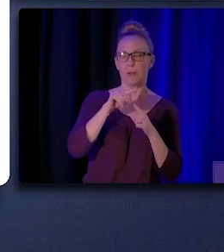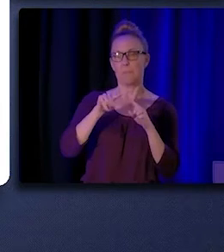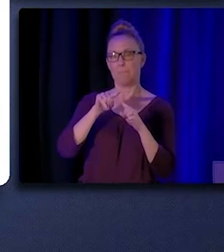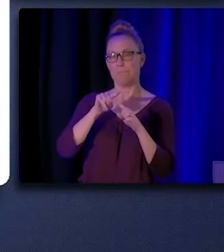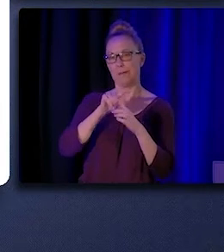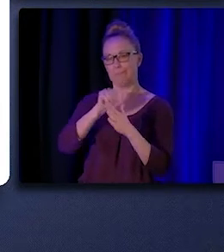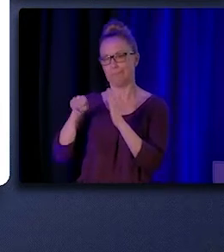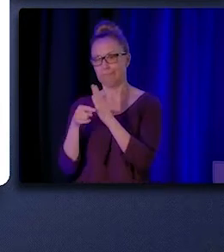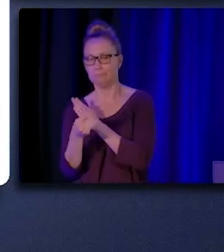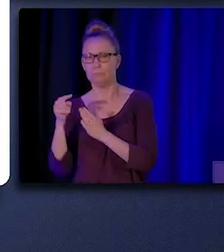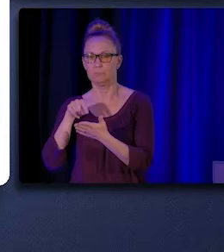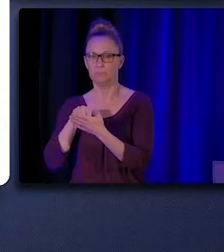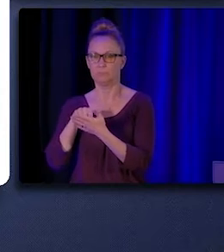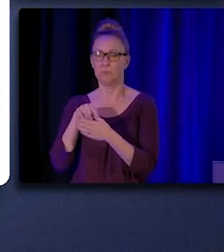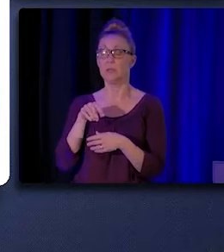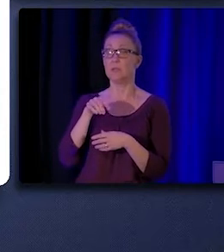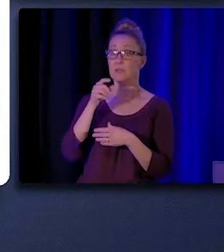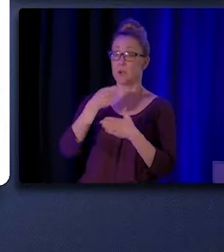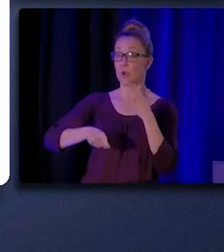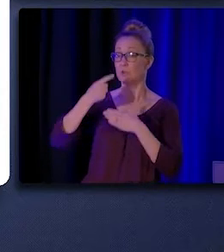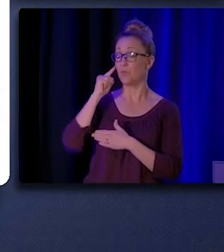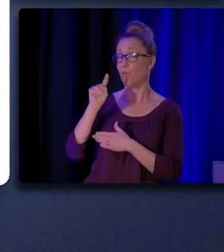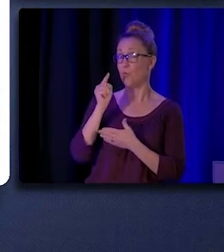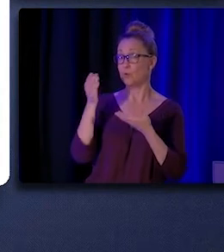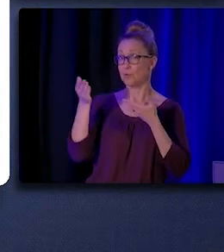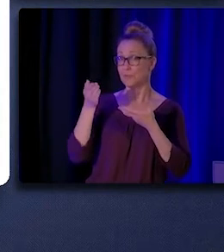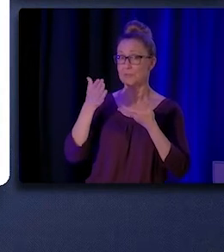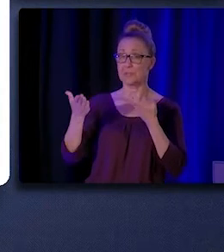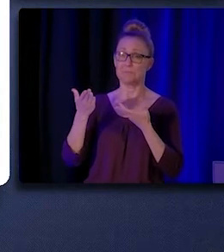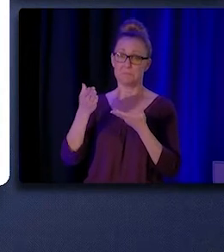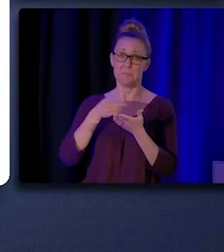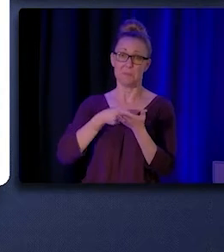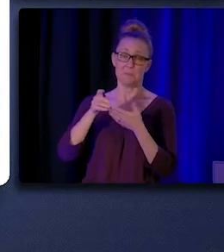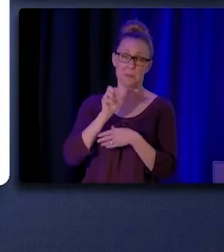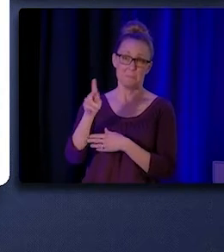The cost of services may be reimbursed through two main components,